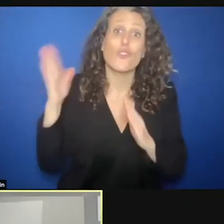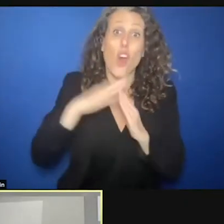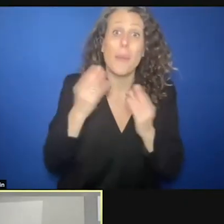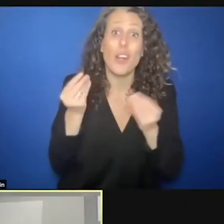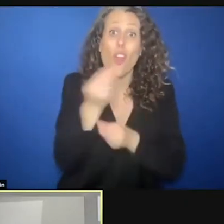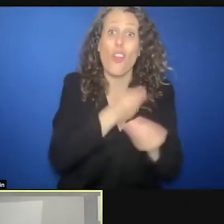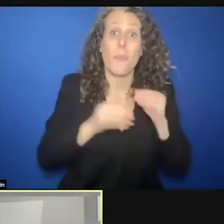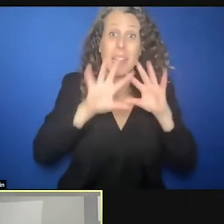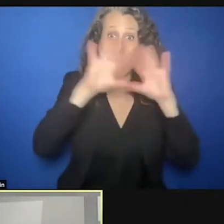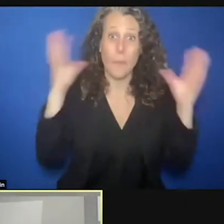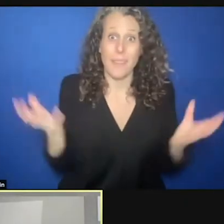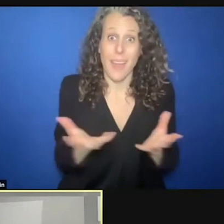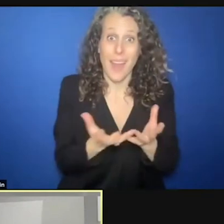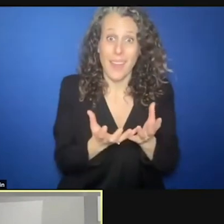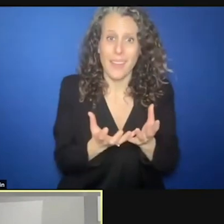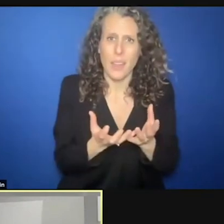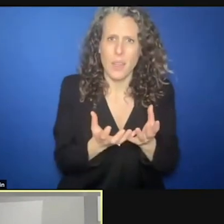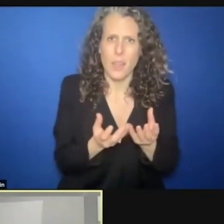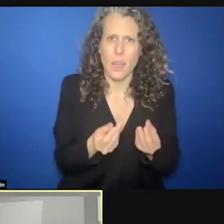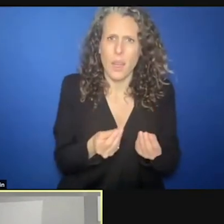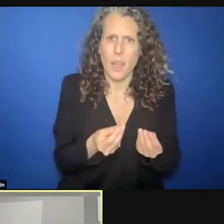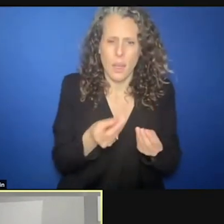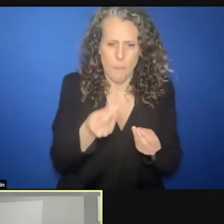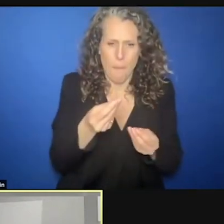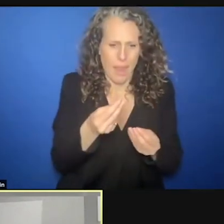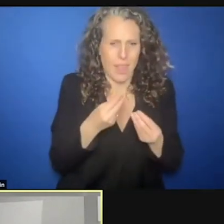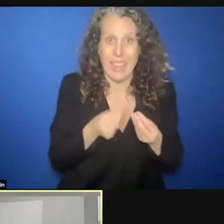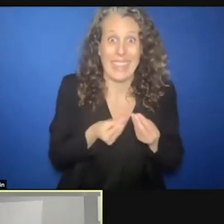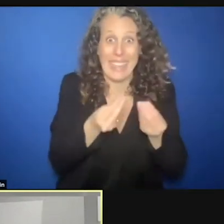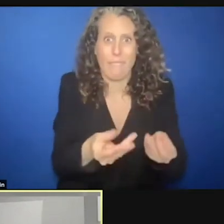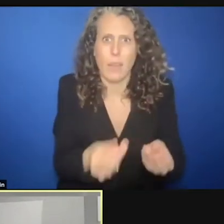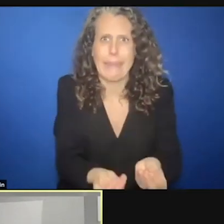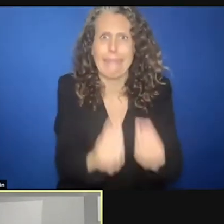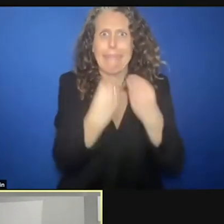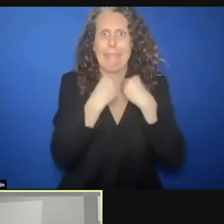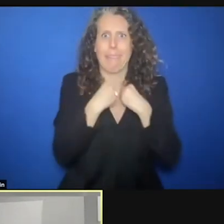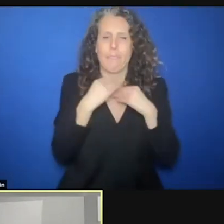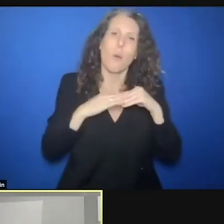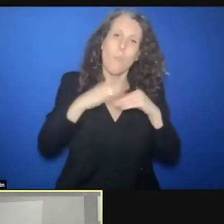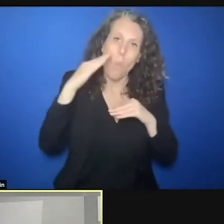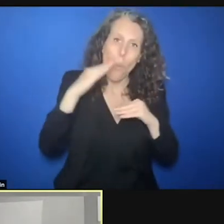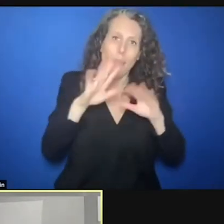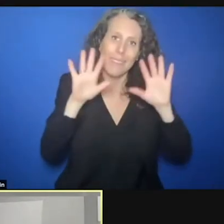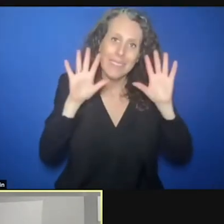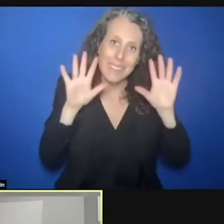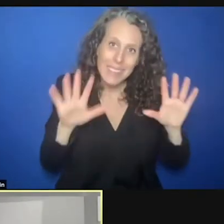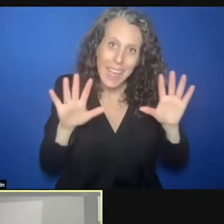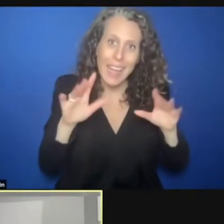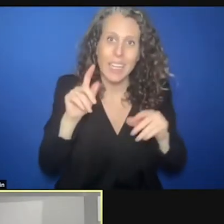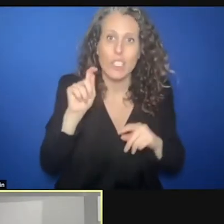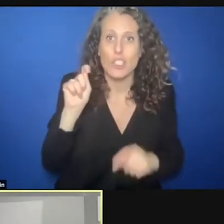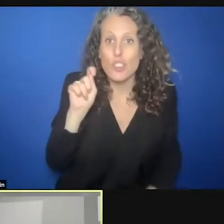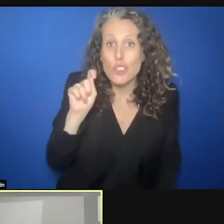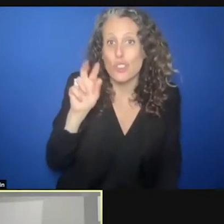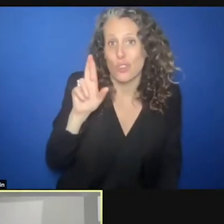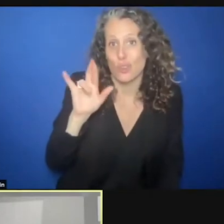themselves more than 10 trillion, I'm not talking about billions now, I'm talking about trillions of